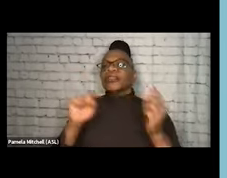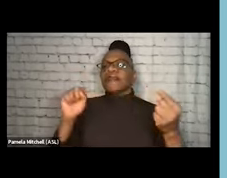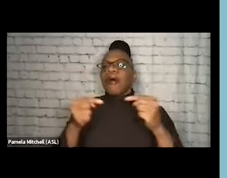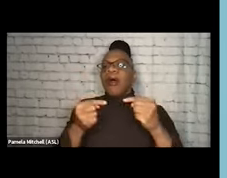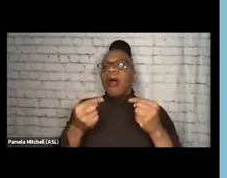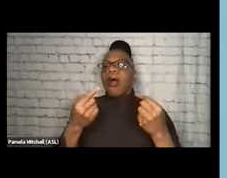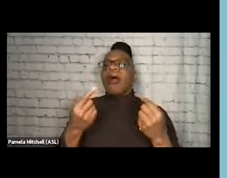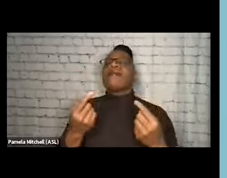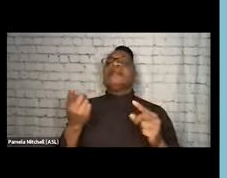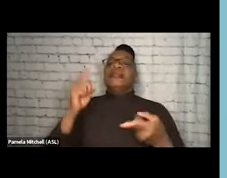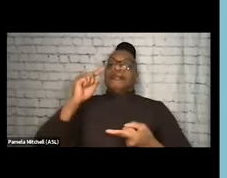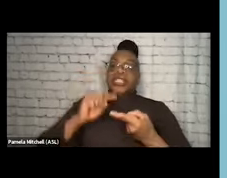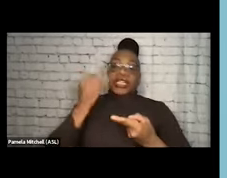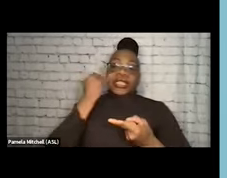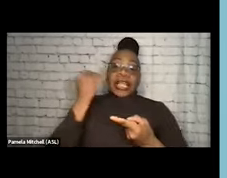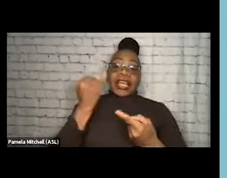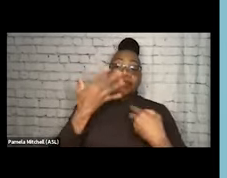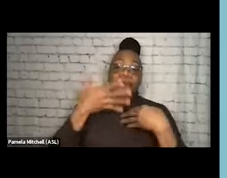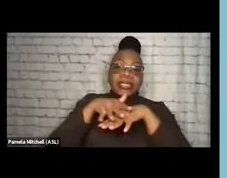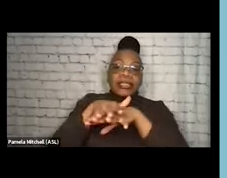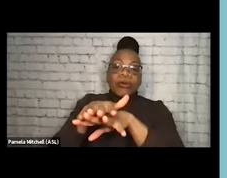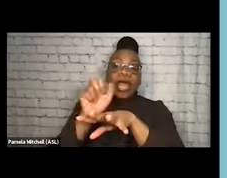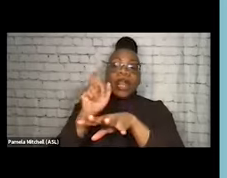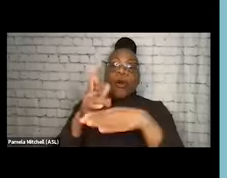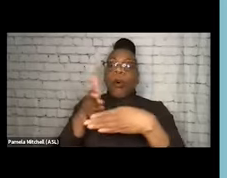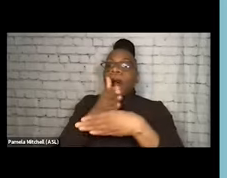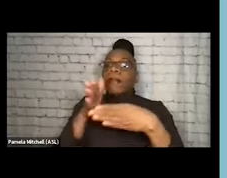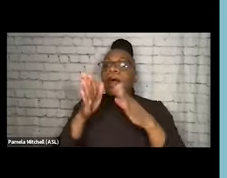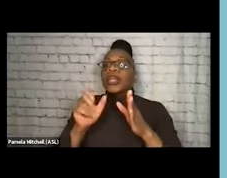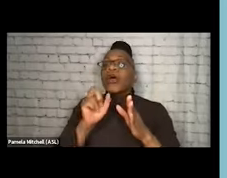or if we're gonna partner, or if we're gonna expand our capacity to provide those services.